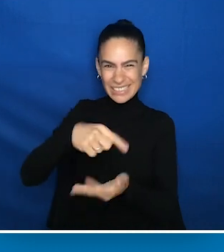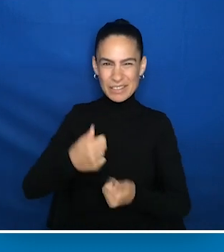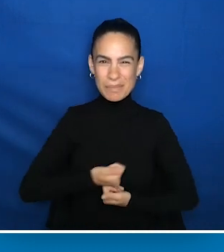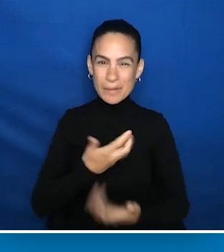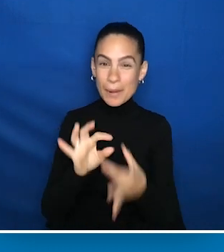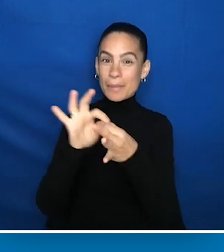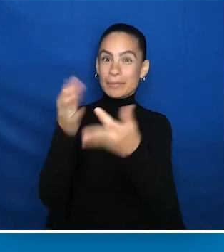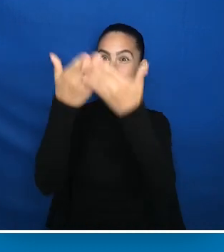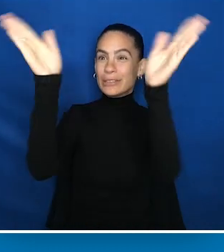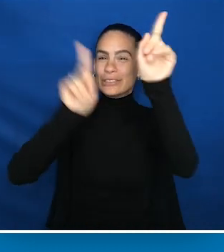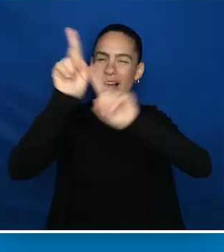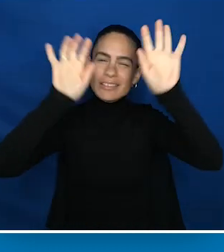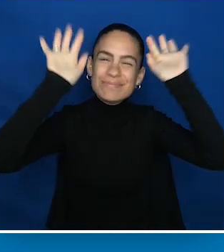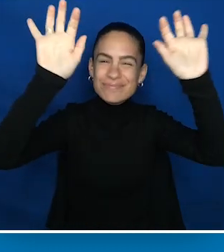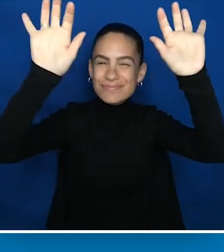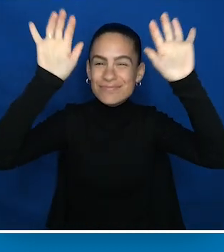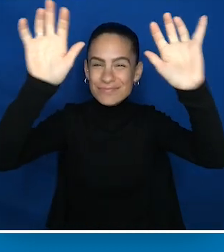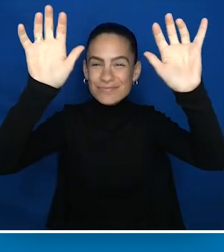And so this is a poem about the stars.